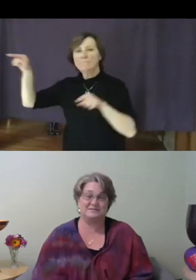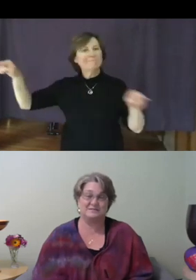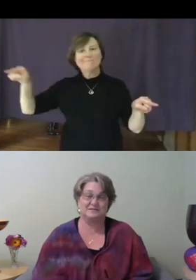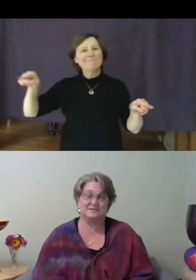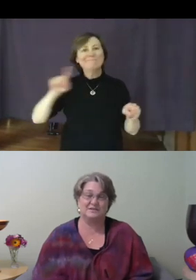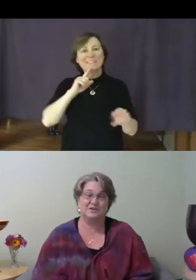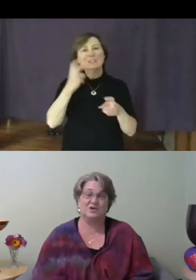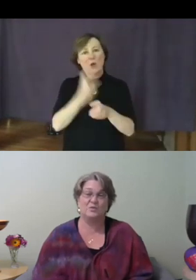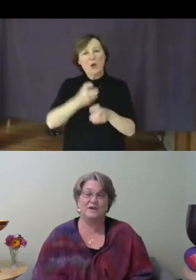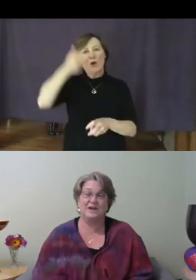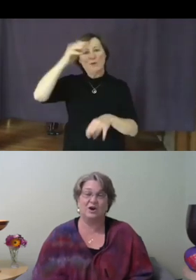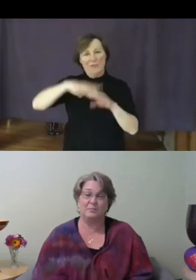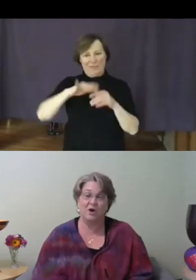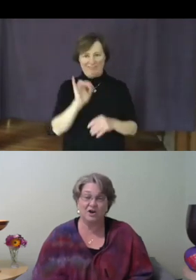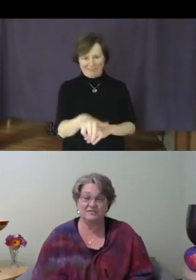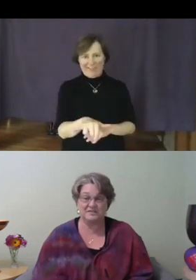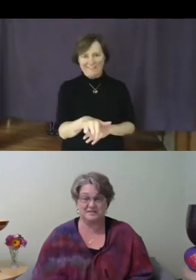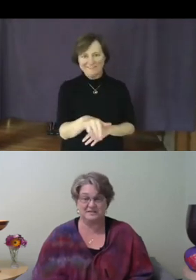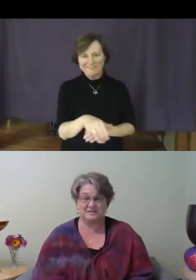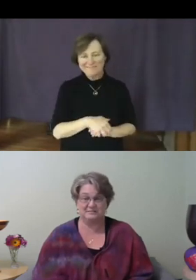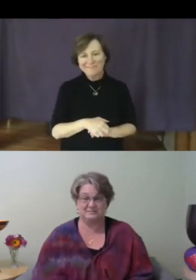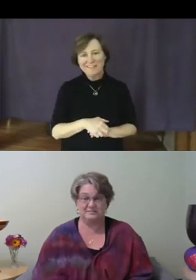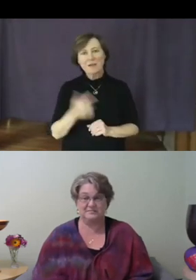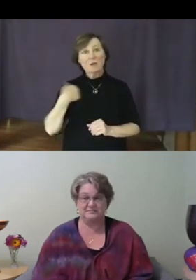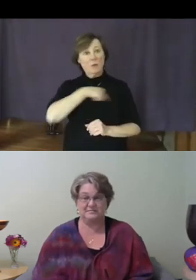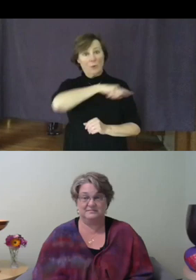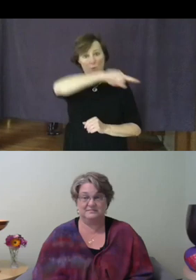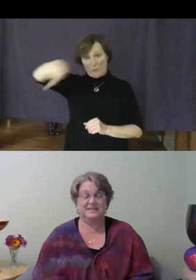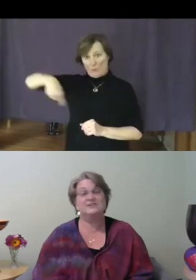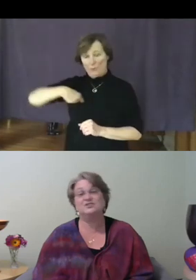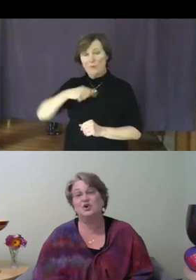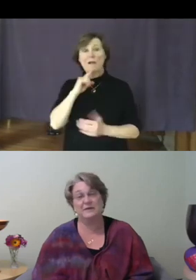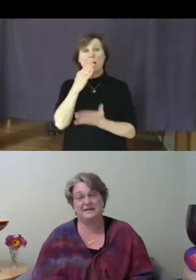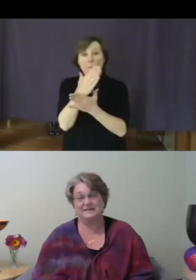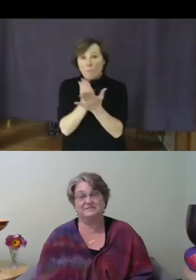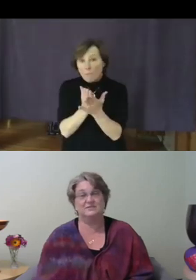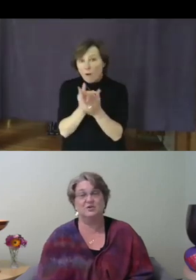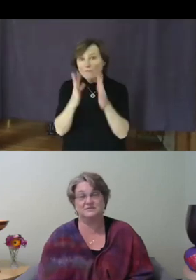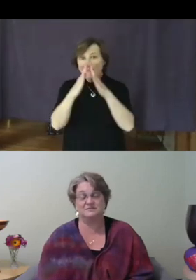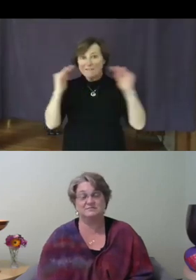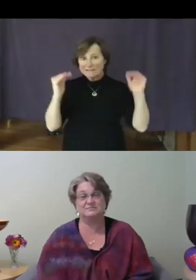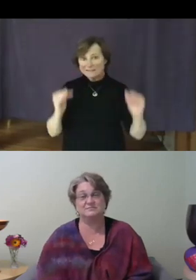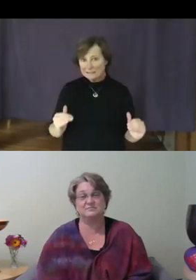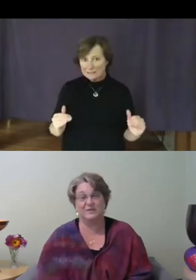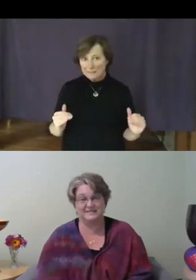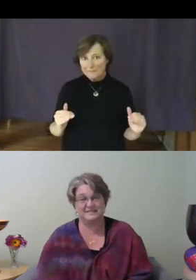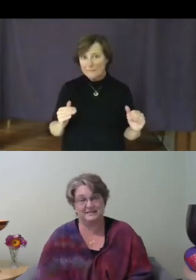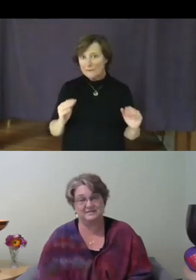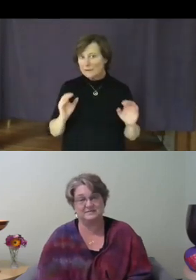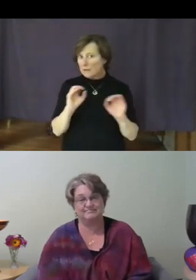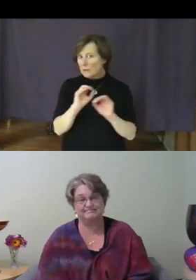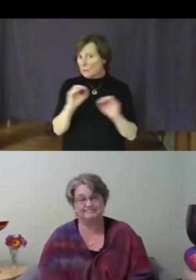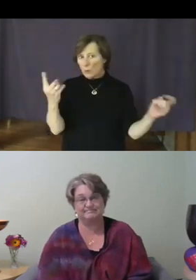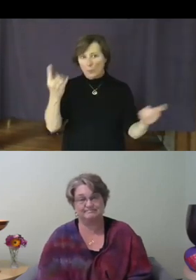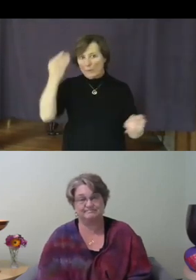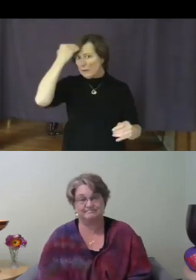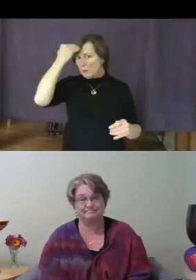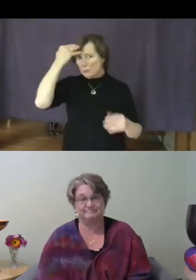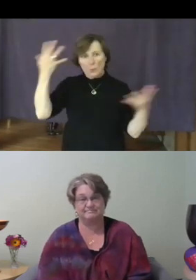We are a part of the system and nobody knows what's next.